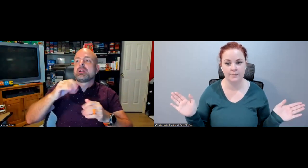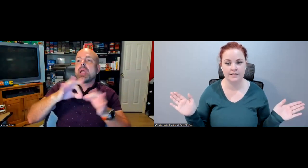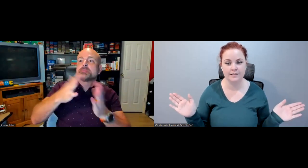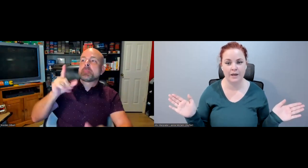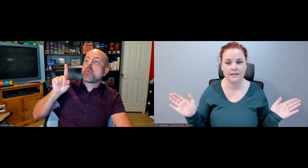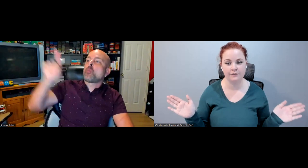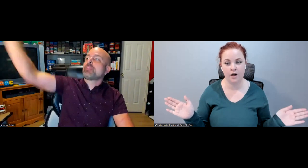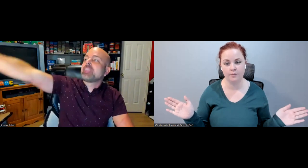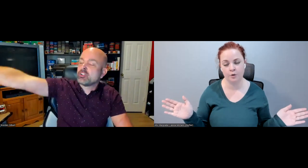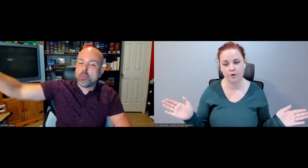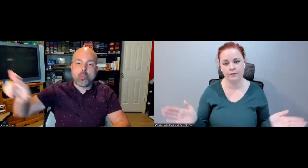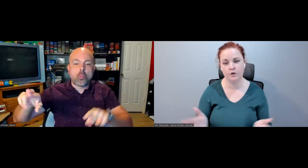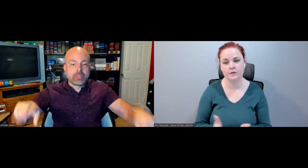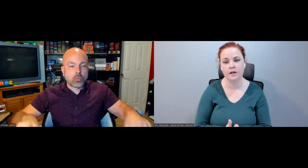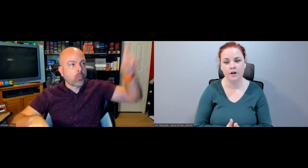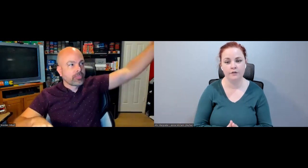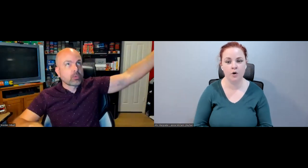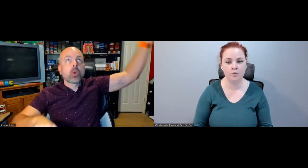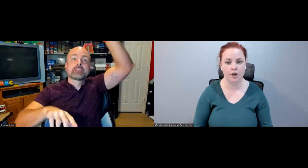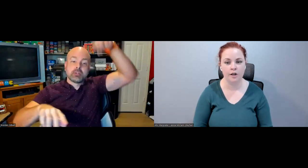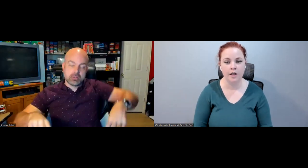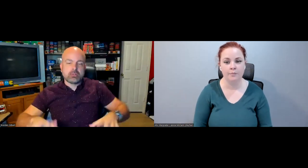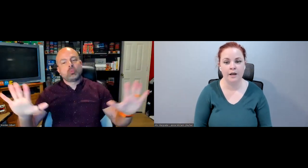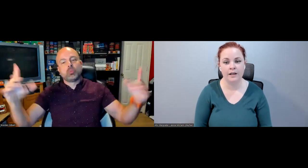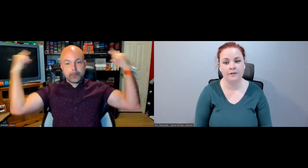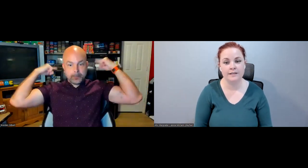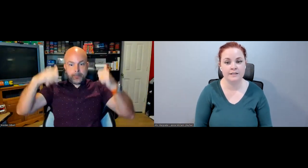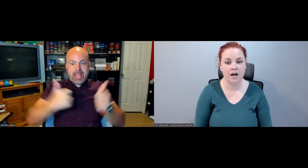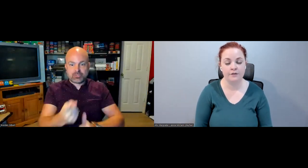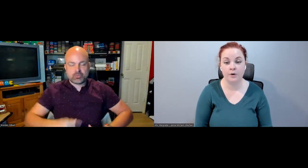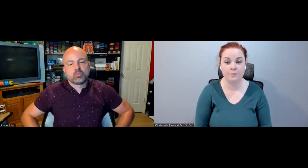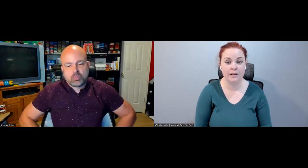limited space from your peripherals forward, but it also